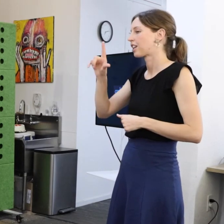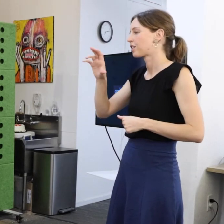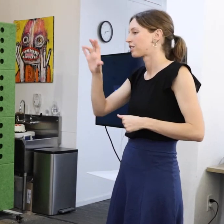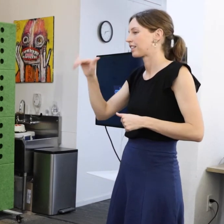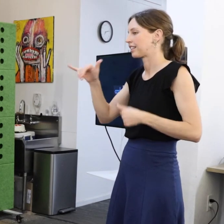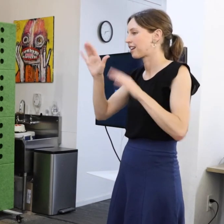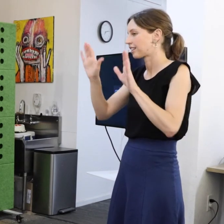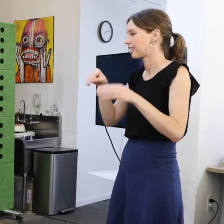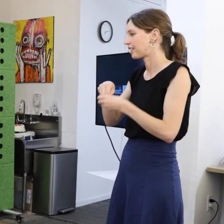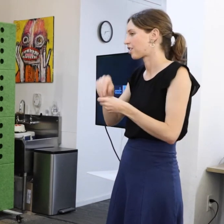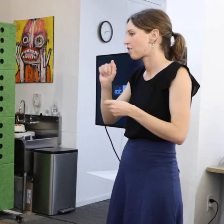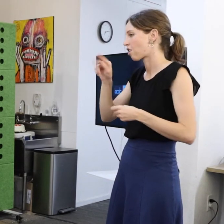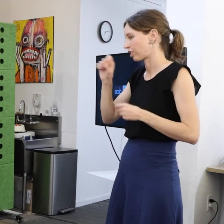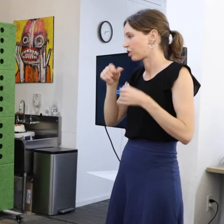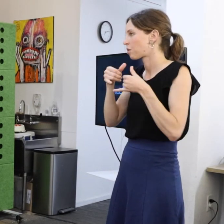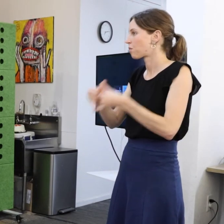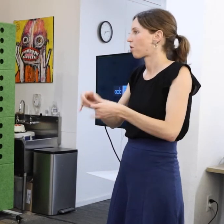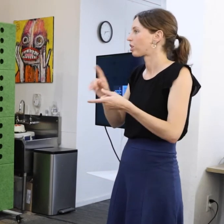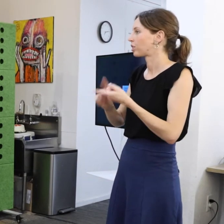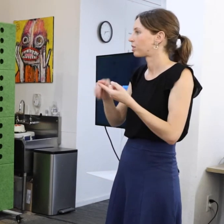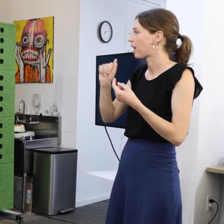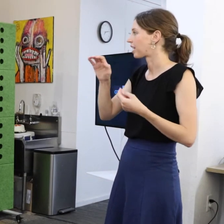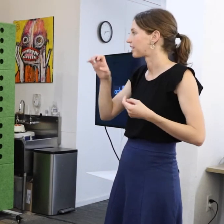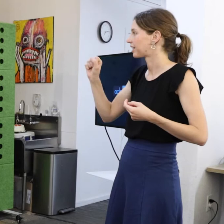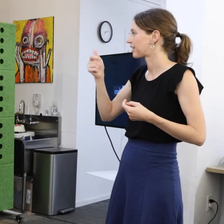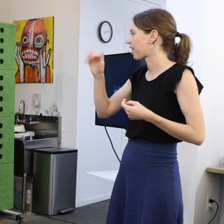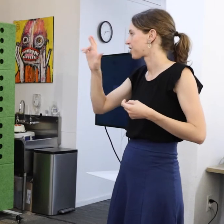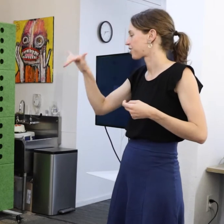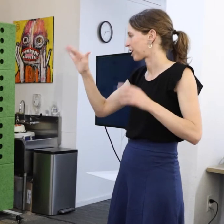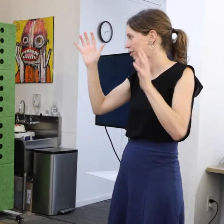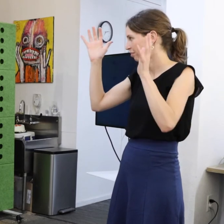Excellence in Arts Award to Access Gallery.